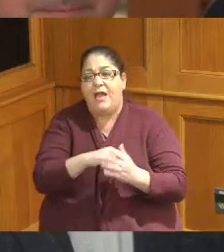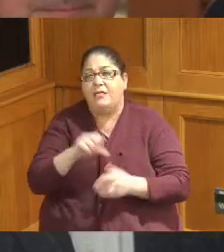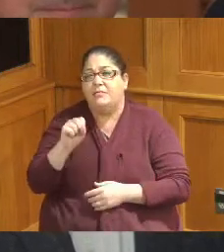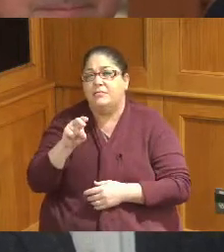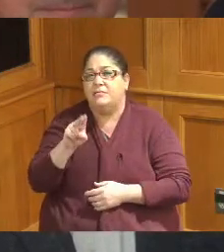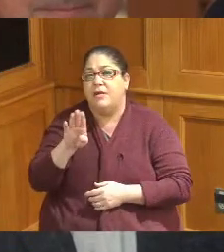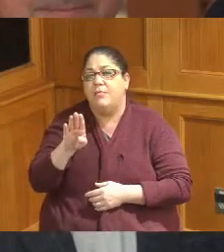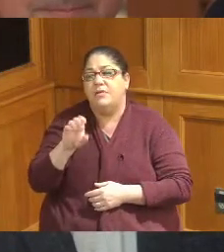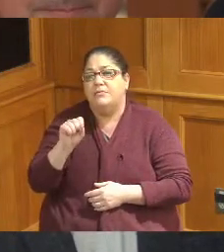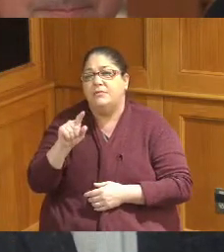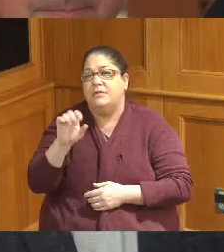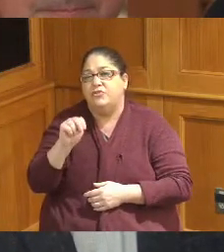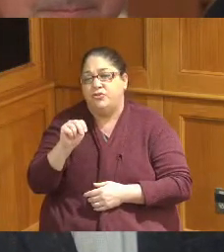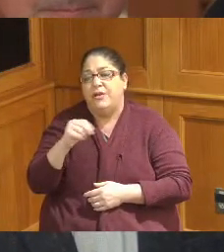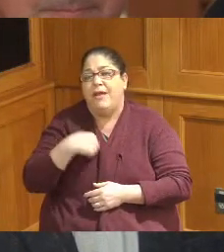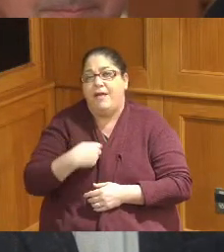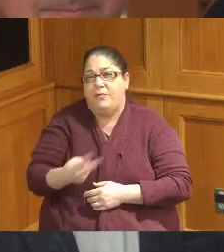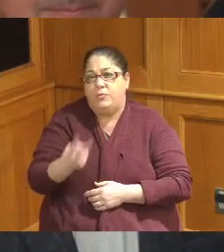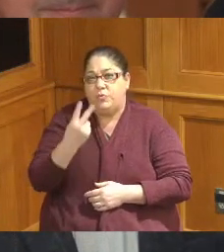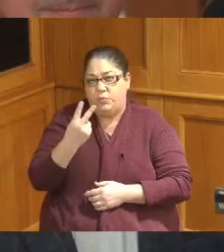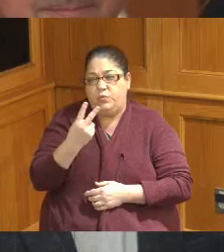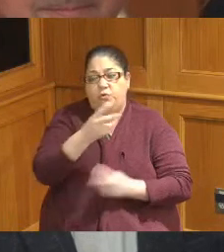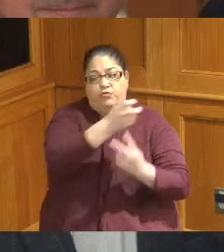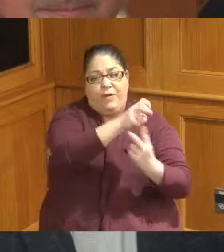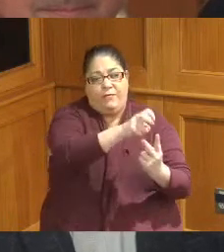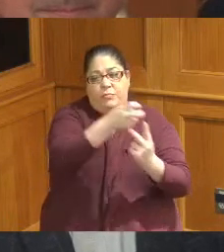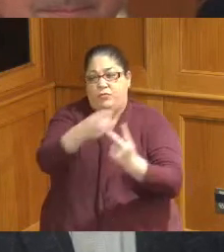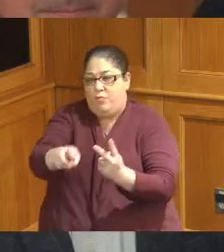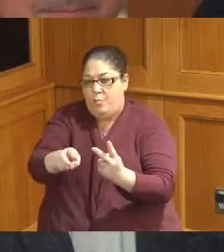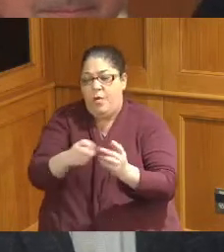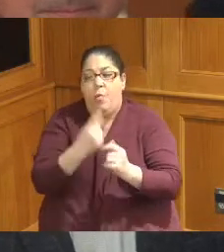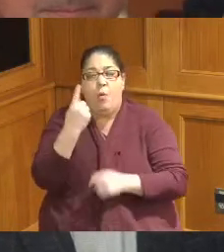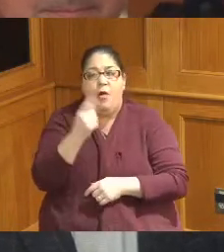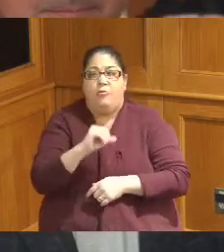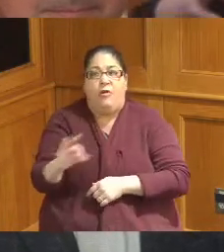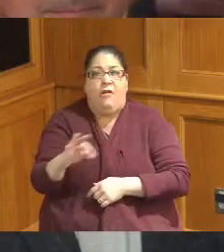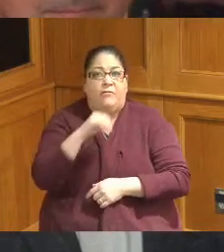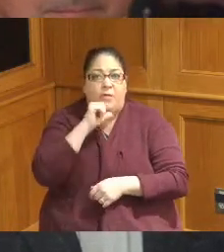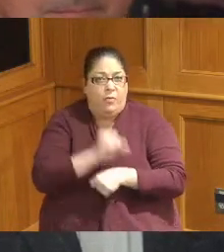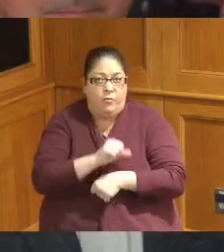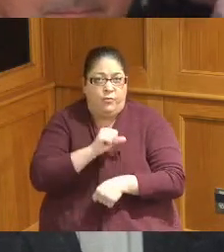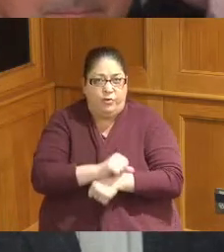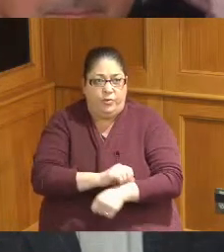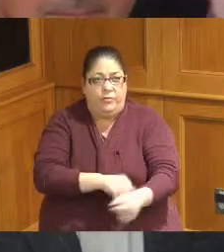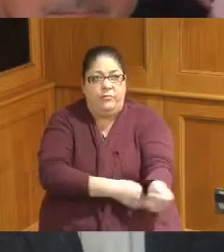Transformers feeding our plant and why one of those was offline so that's right thank